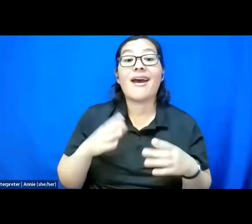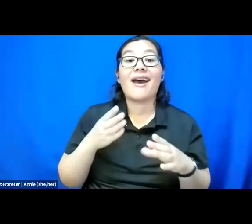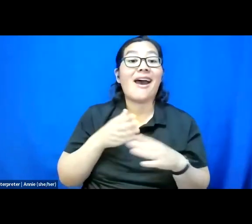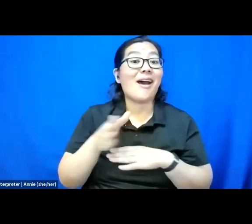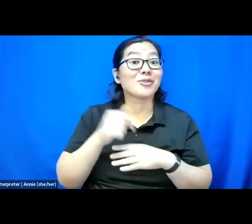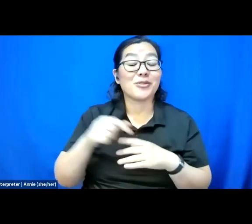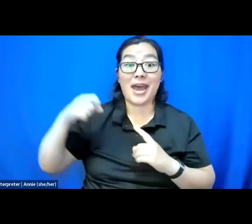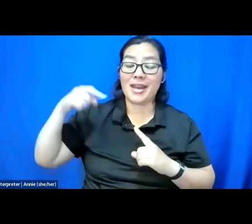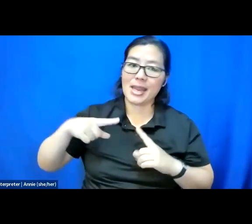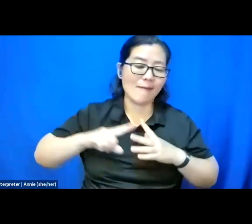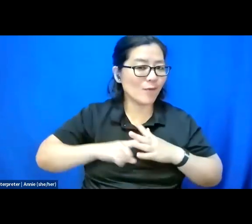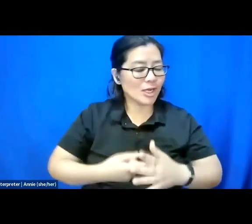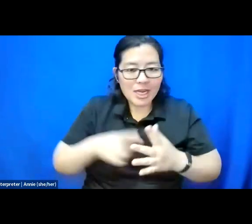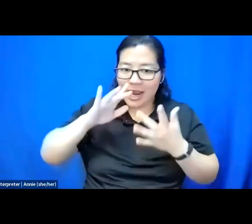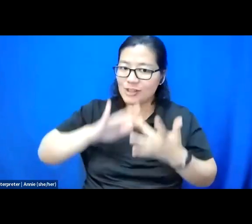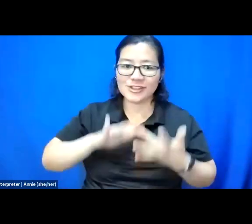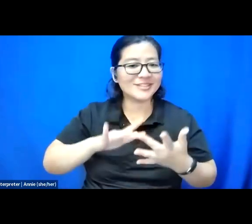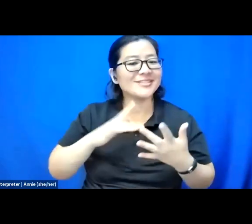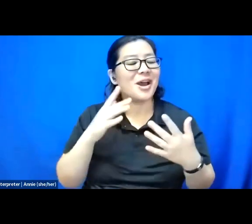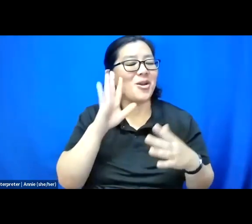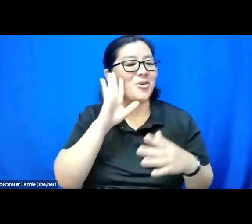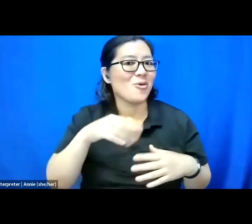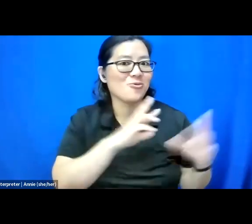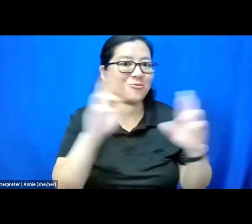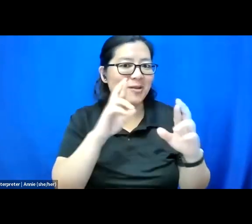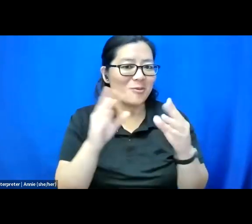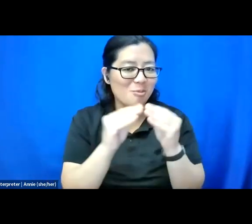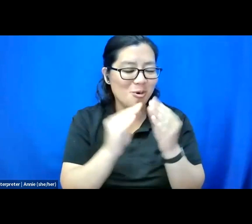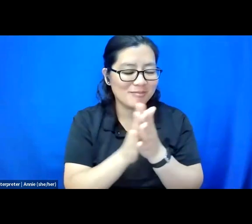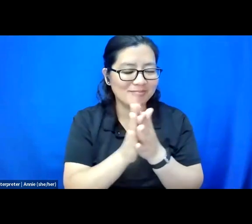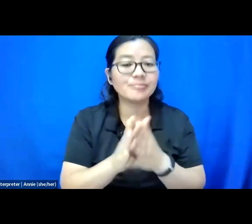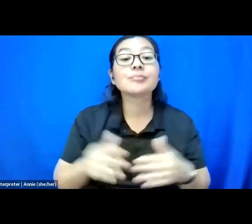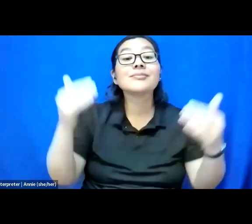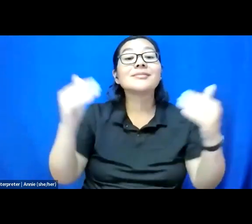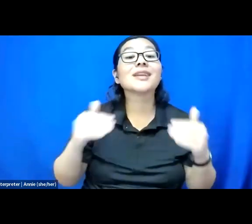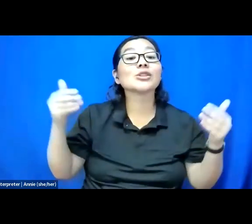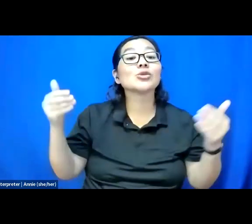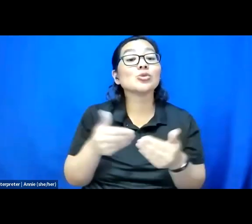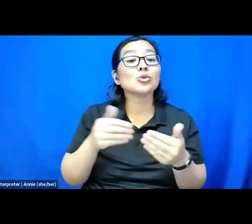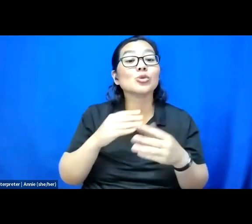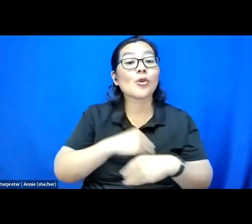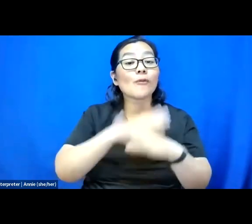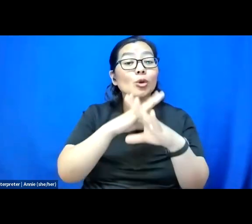So up next, I would like to introduce to the virtual stage, Zee Xaymaca.